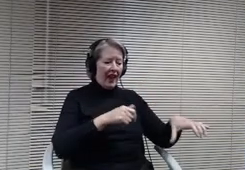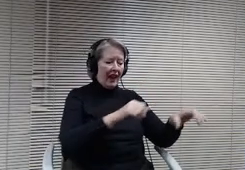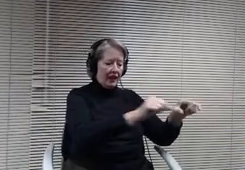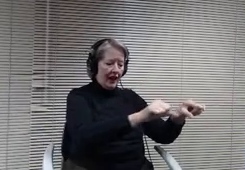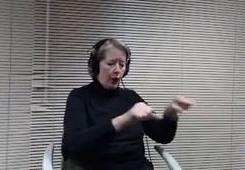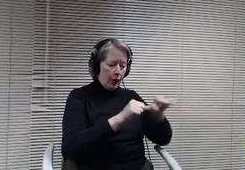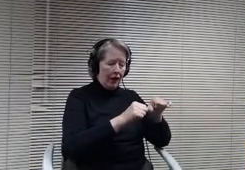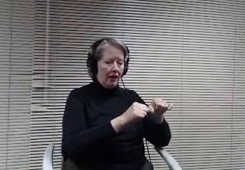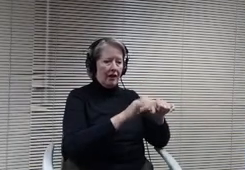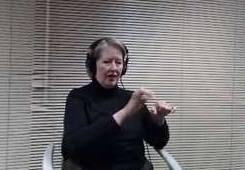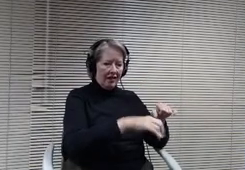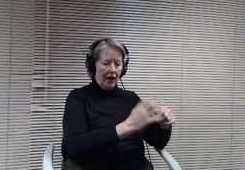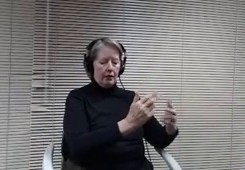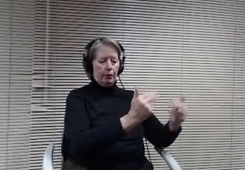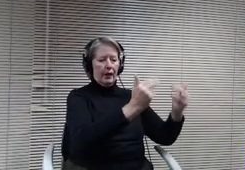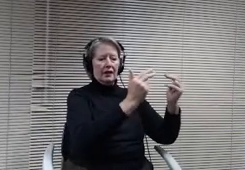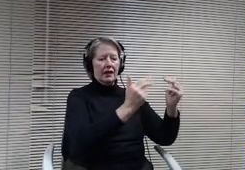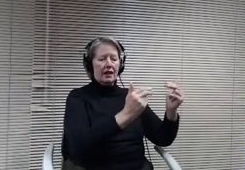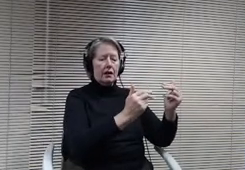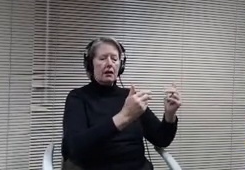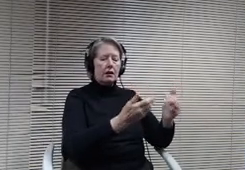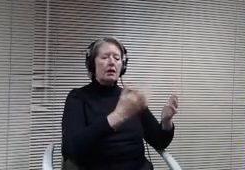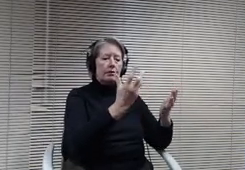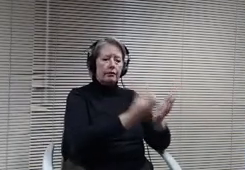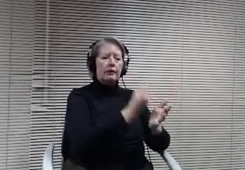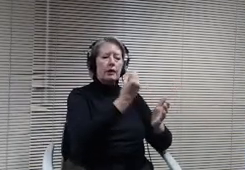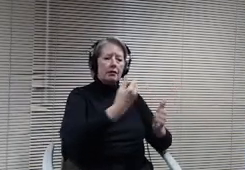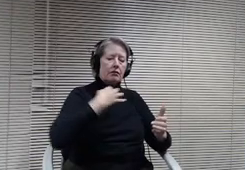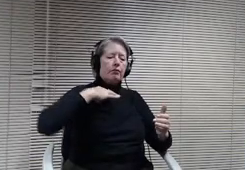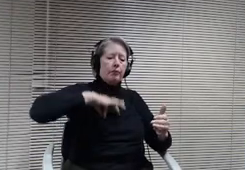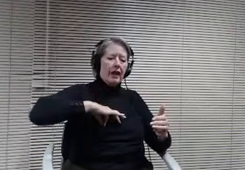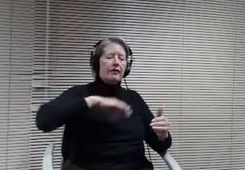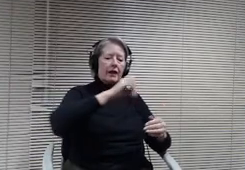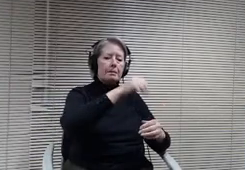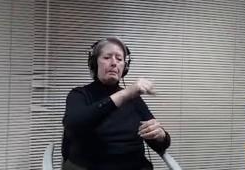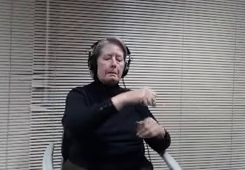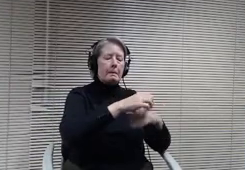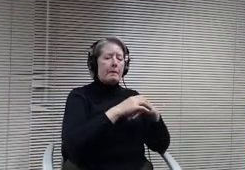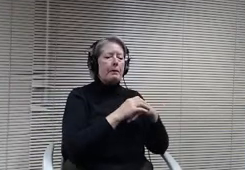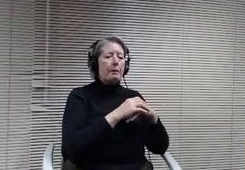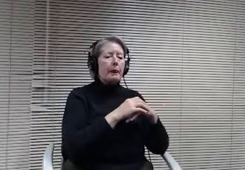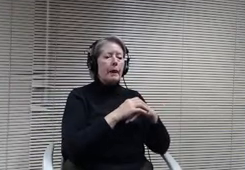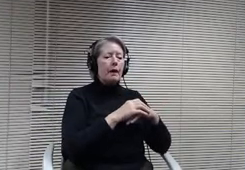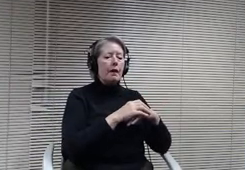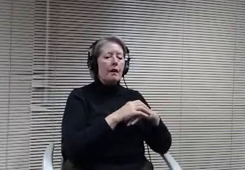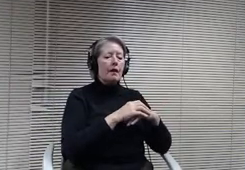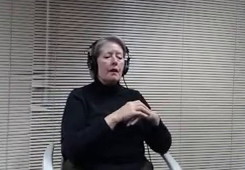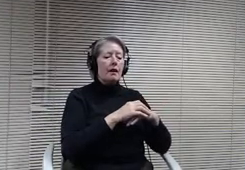benefit, I would say. And we had heard to Mikes other .2. We've had some community